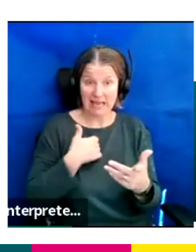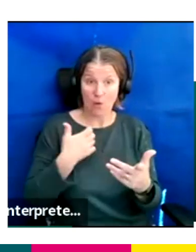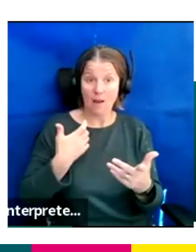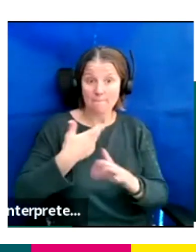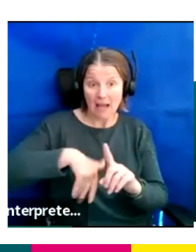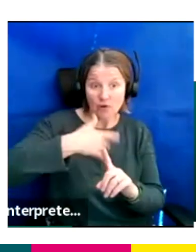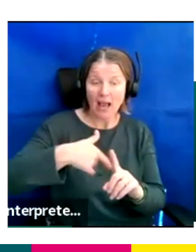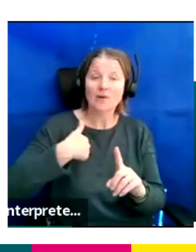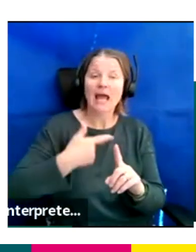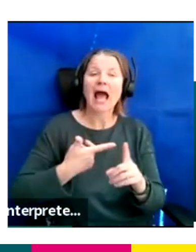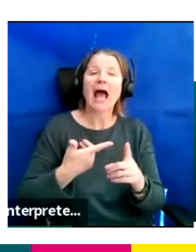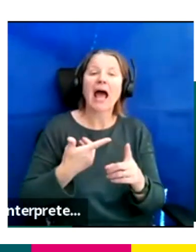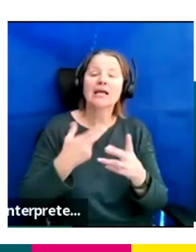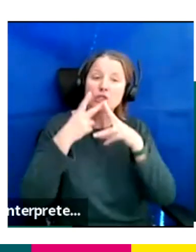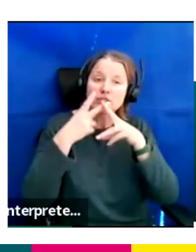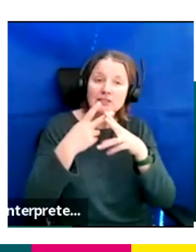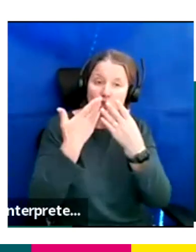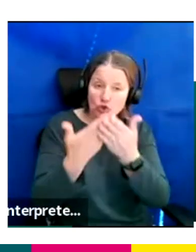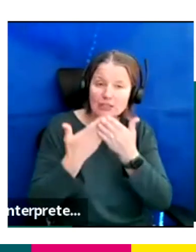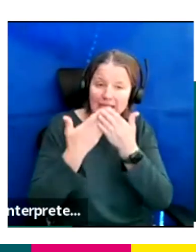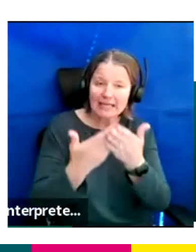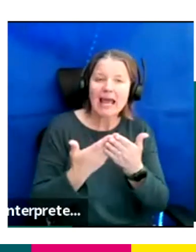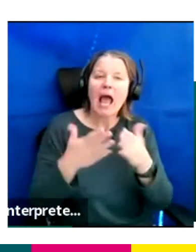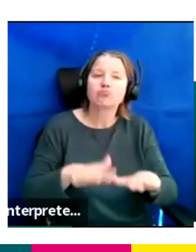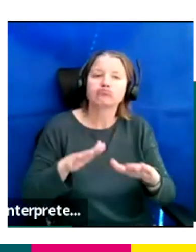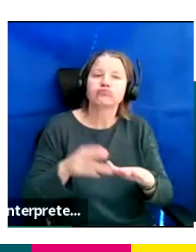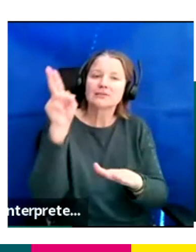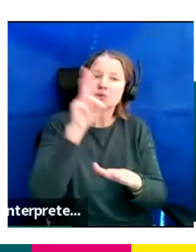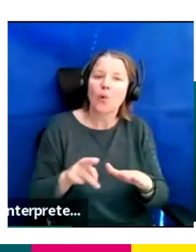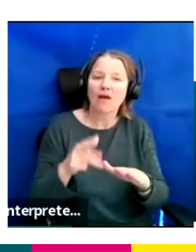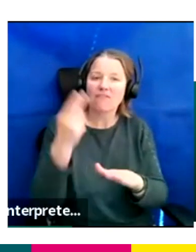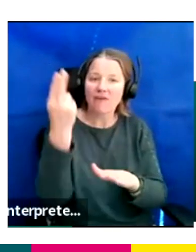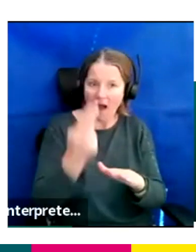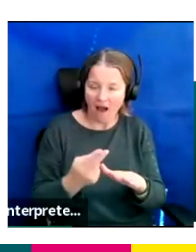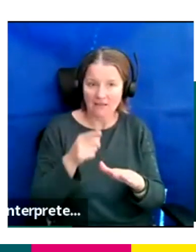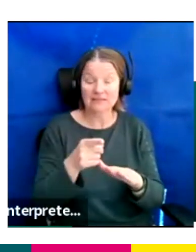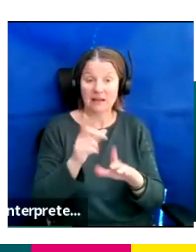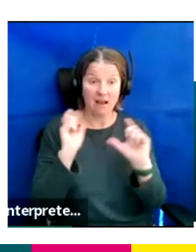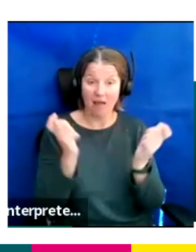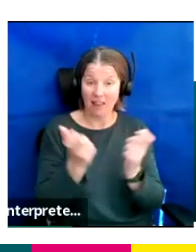into an industry you're really passionate about. I think it's really important for to understand our background.